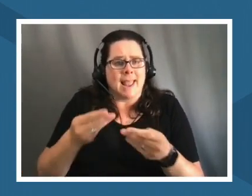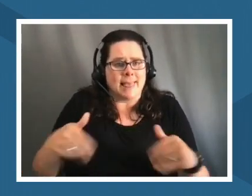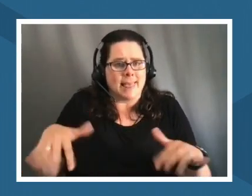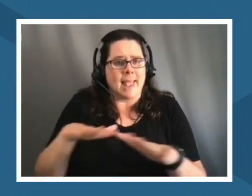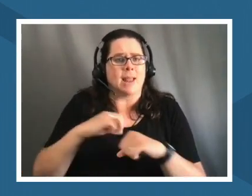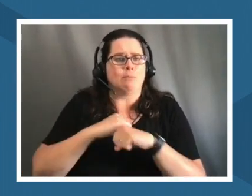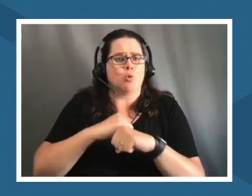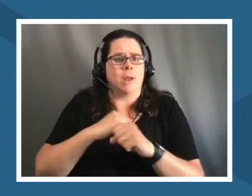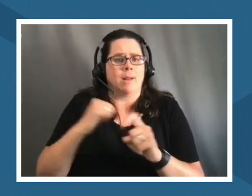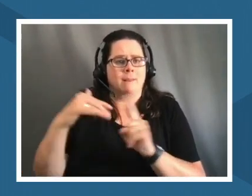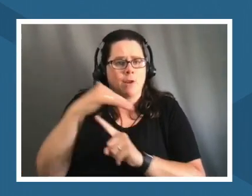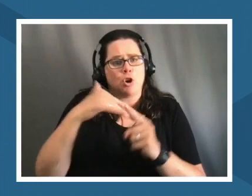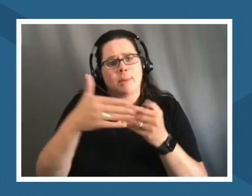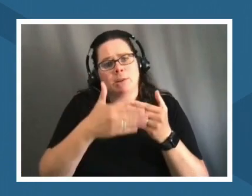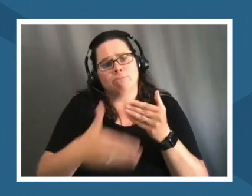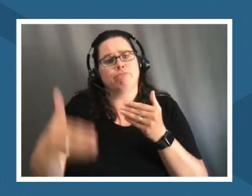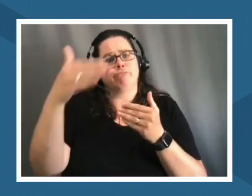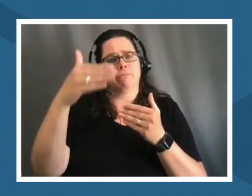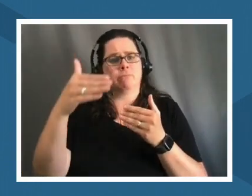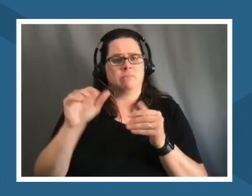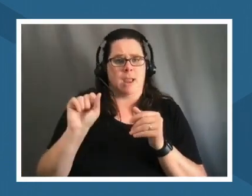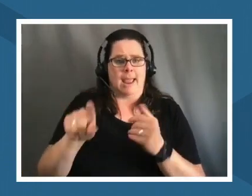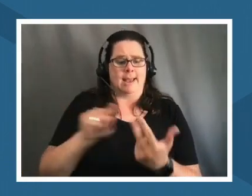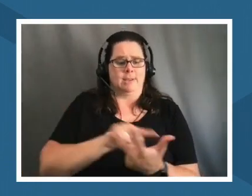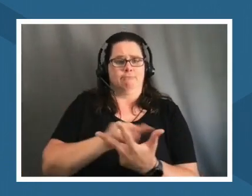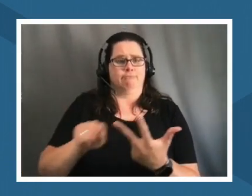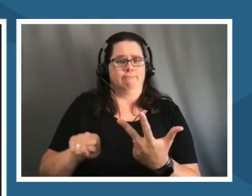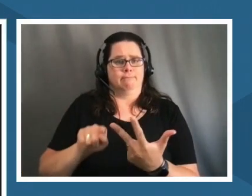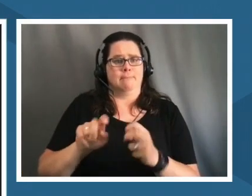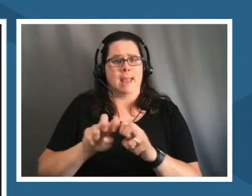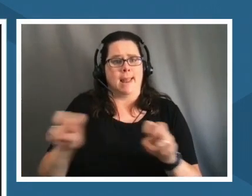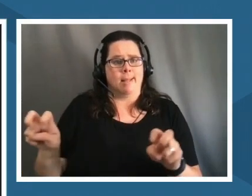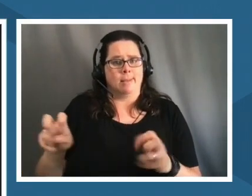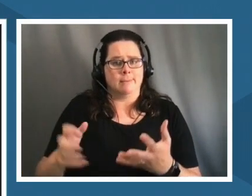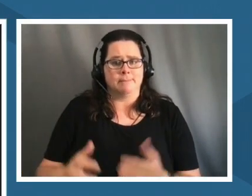question to the panel so whoever would like to go first